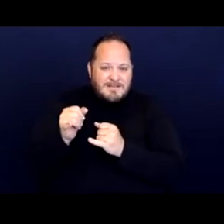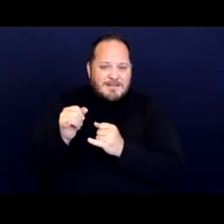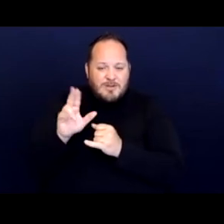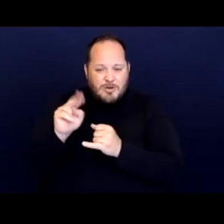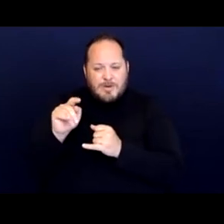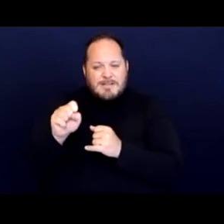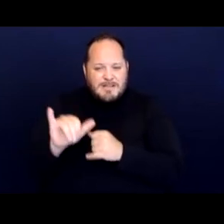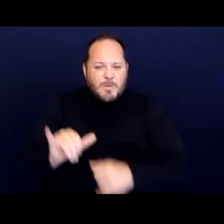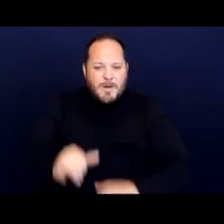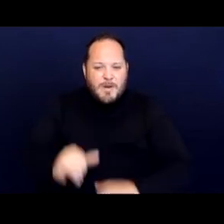And Sydney.